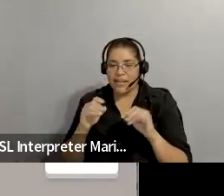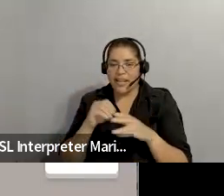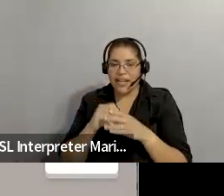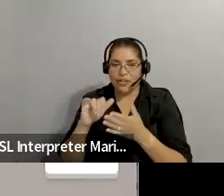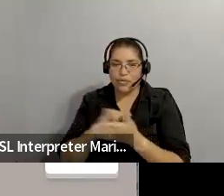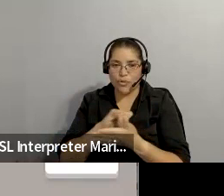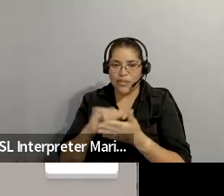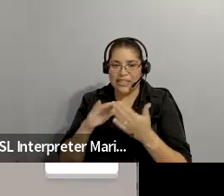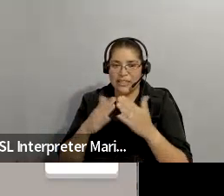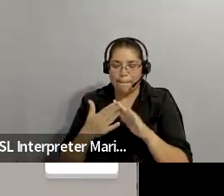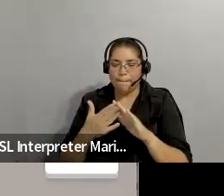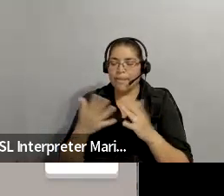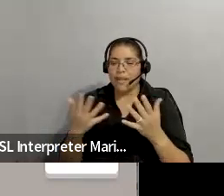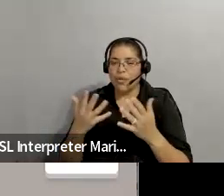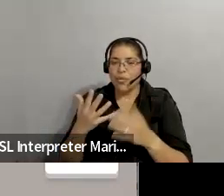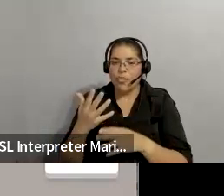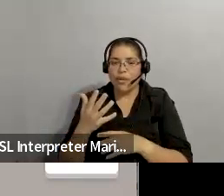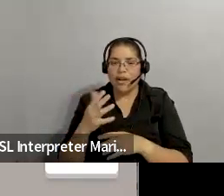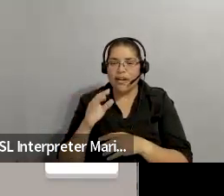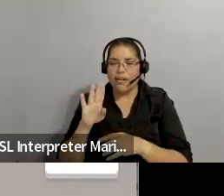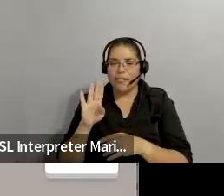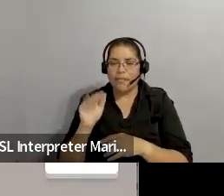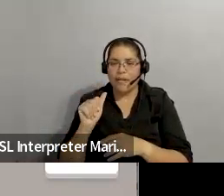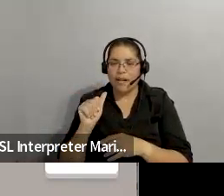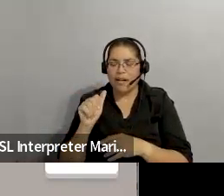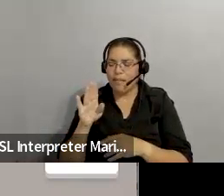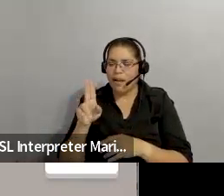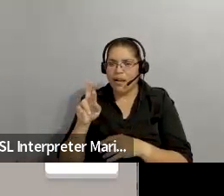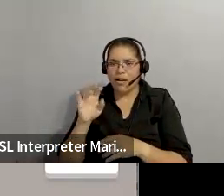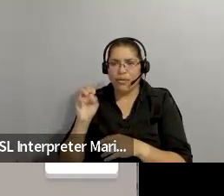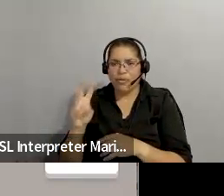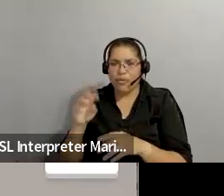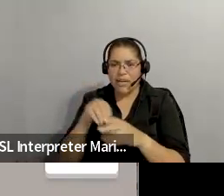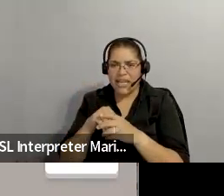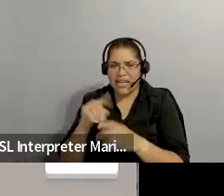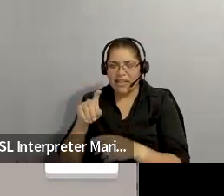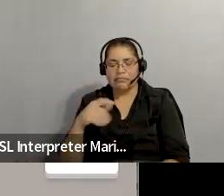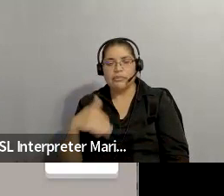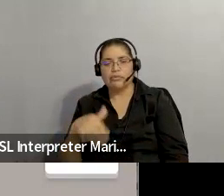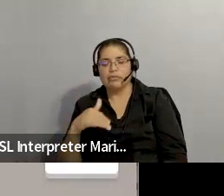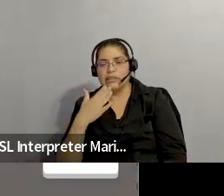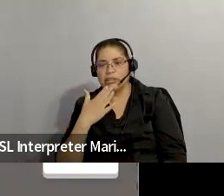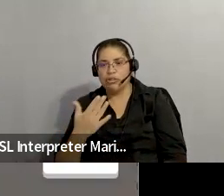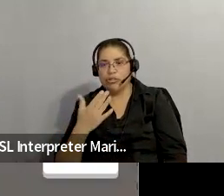: We were all find out sooner or later.